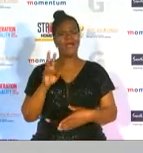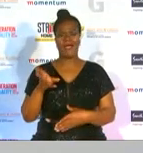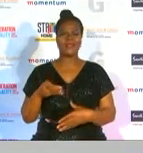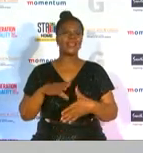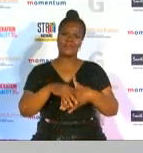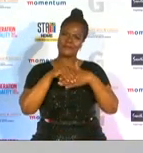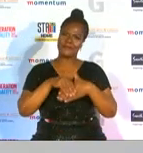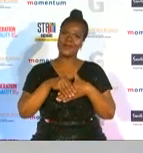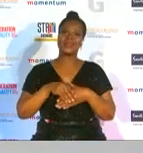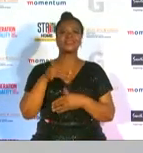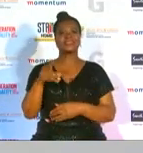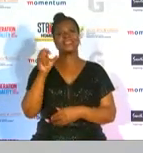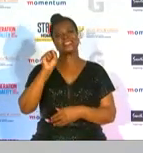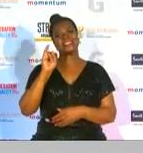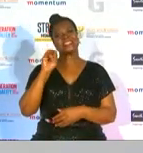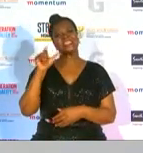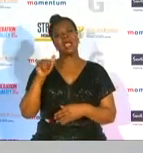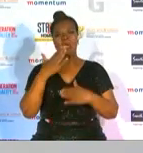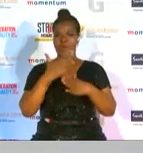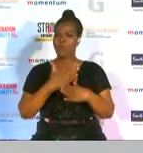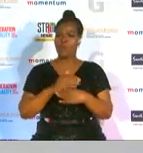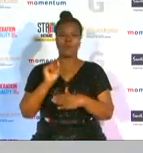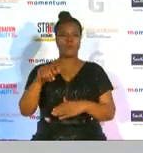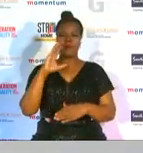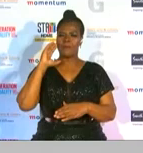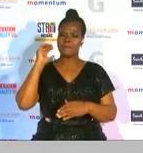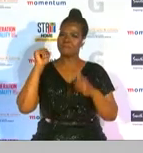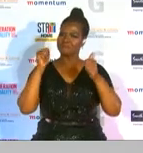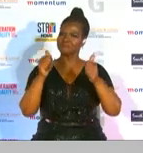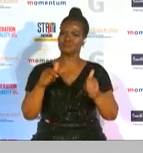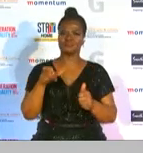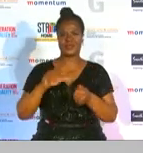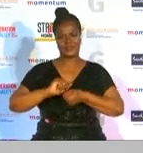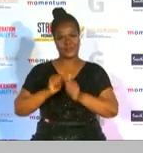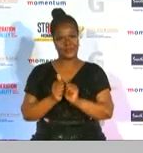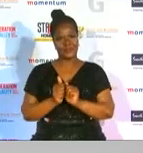indeed form seven's on so enzyme in the sporting fraternity now the next